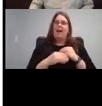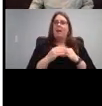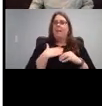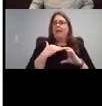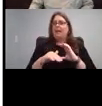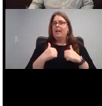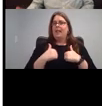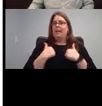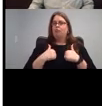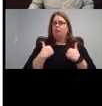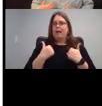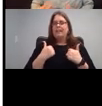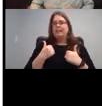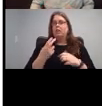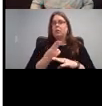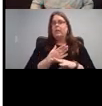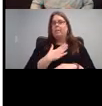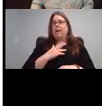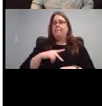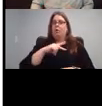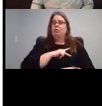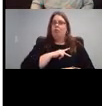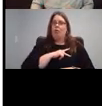official business for my school district or anything. Its just a thing I'm doing.